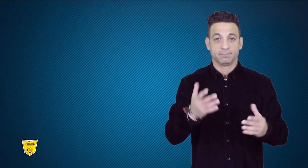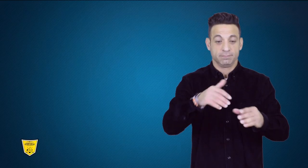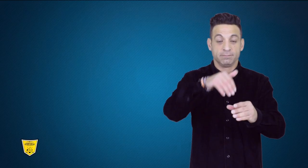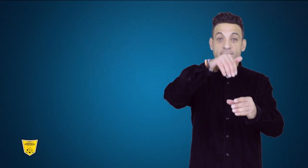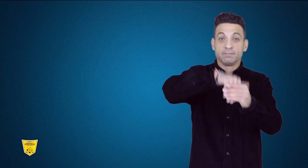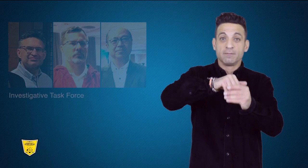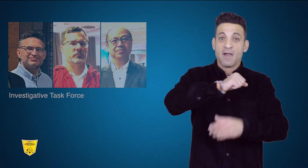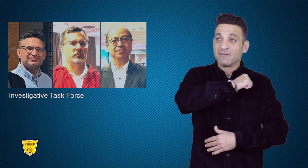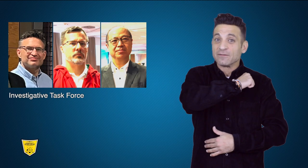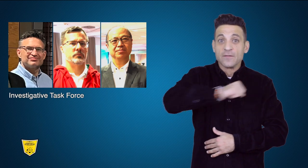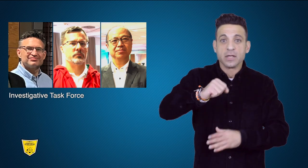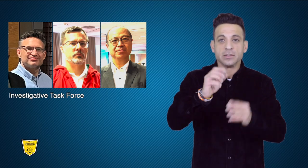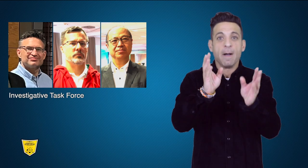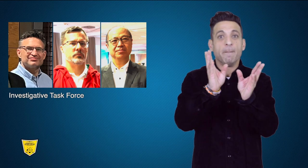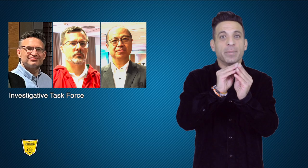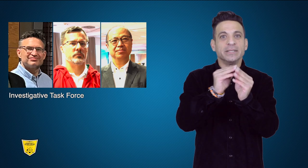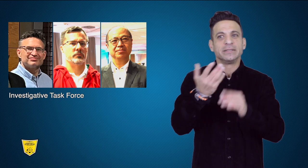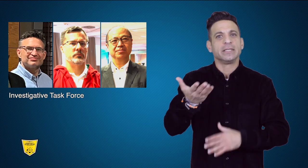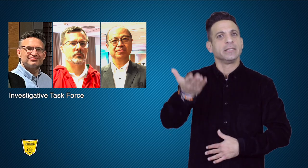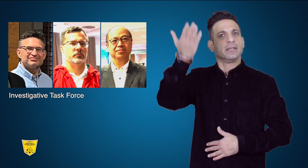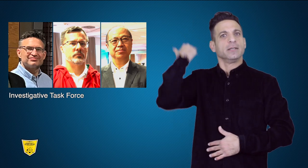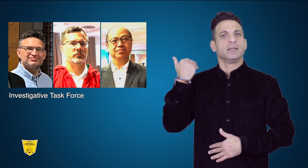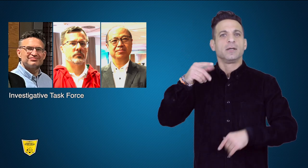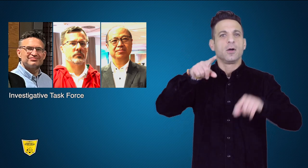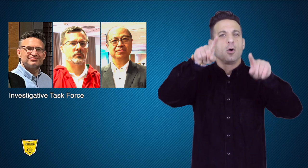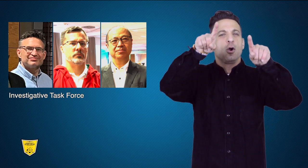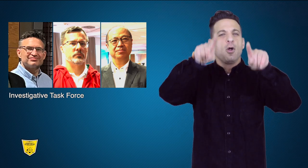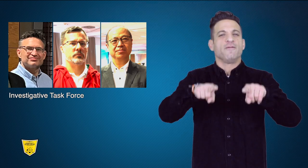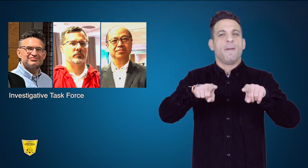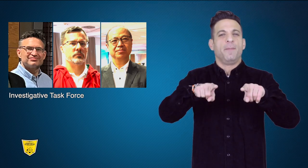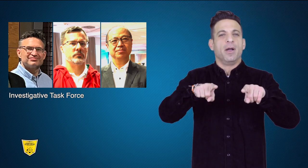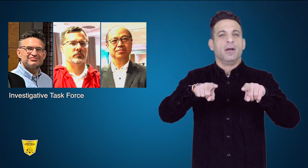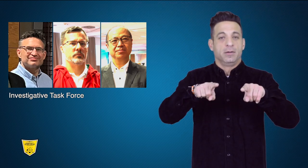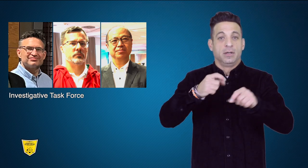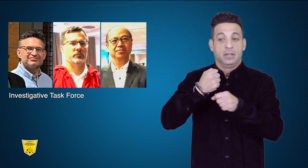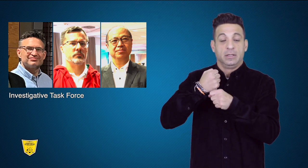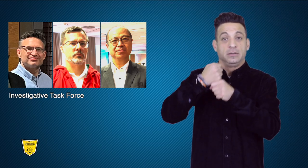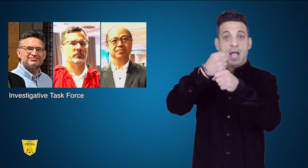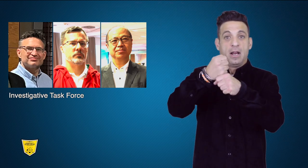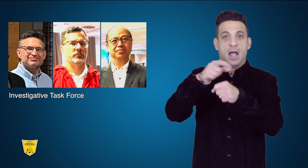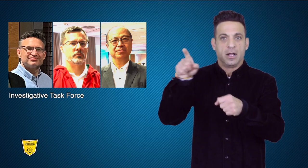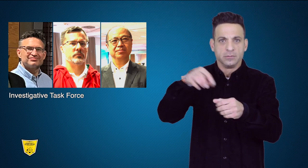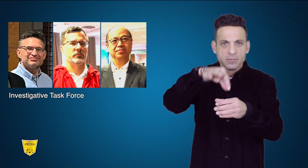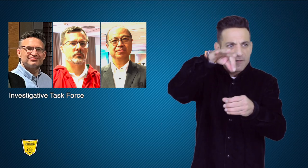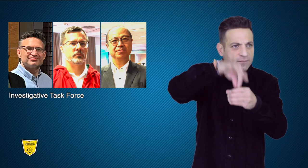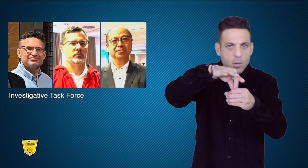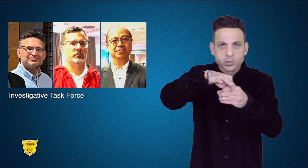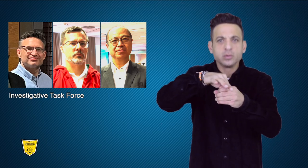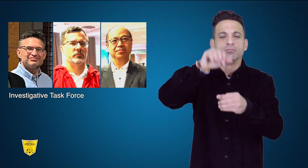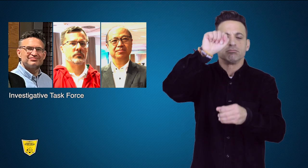At the Extraordinary Congress last November,